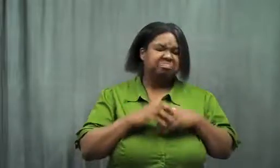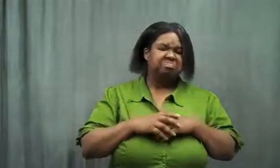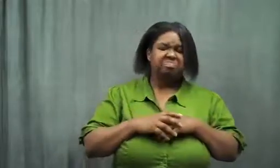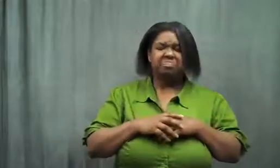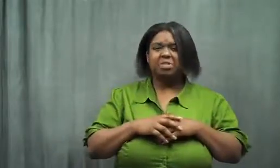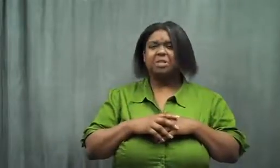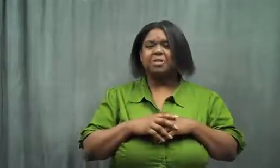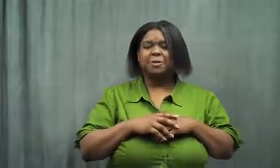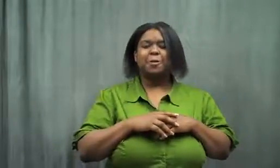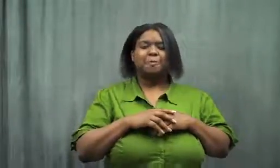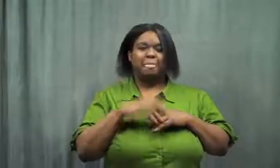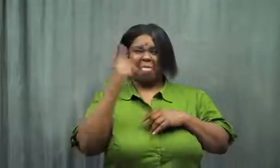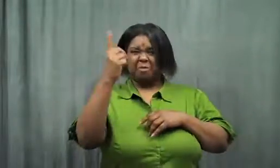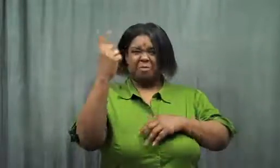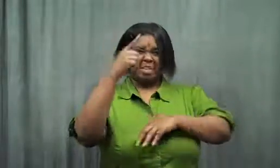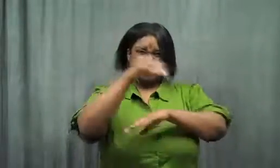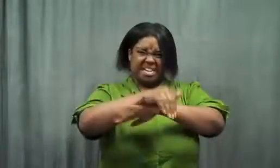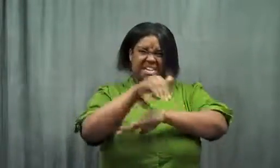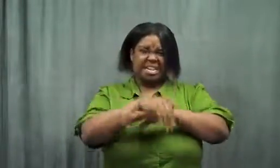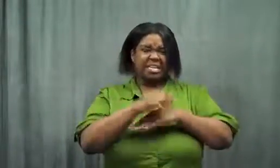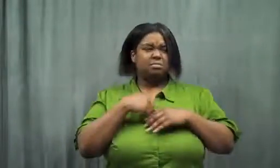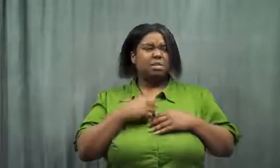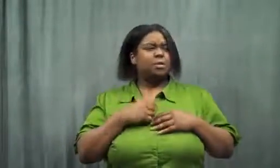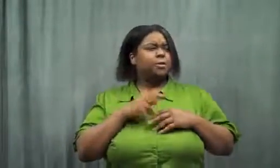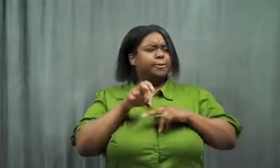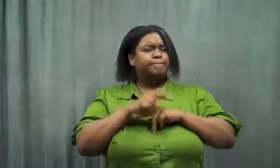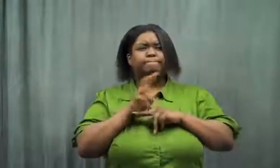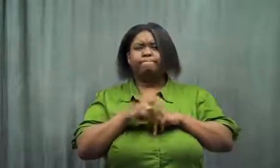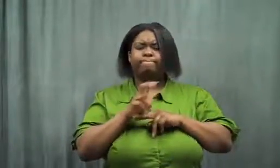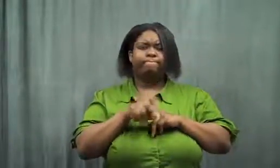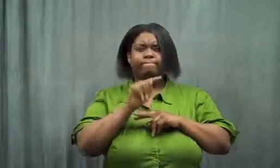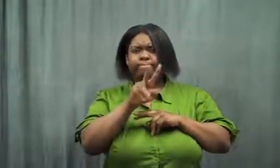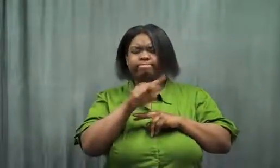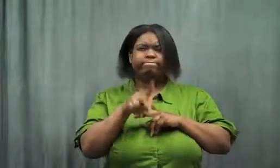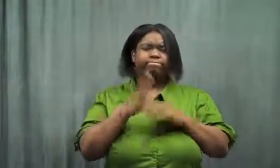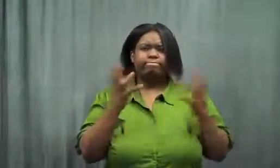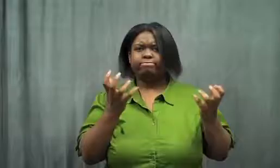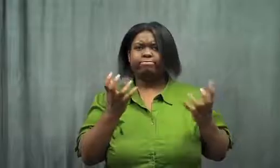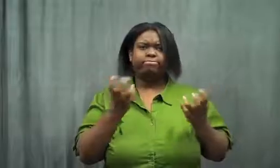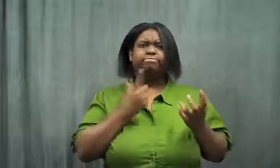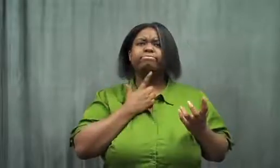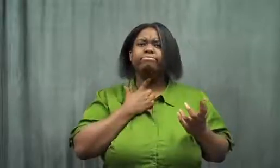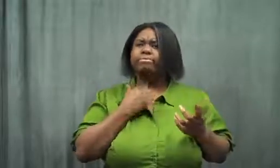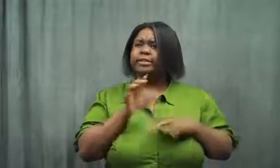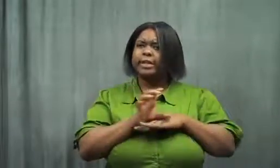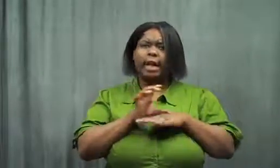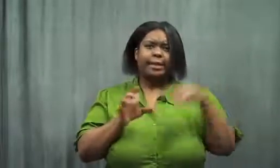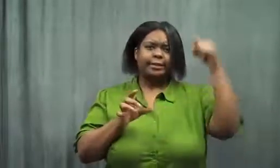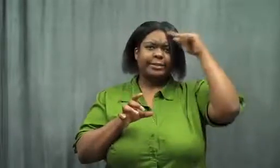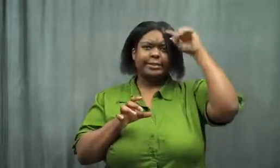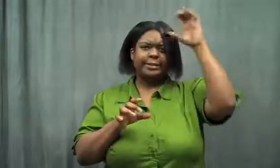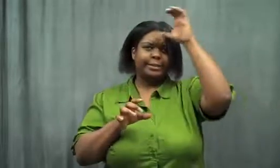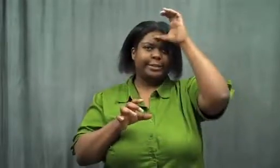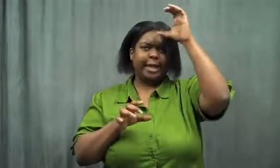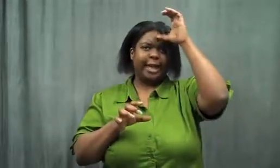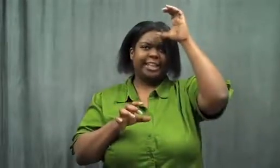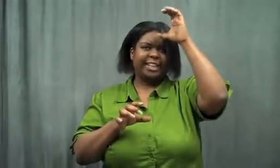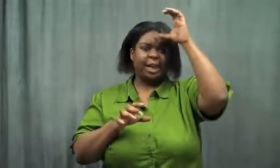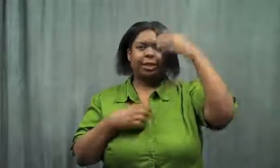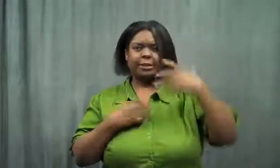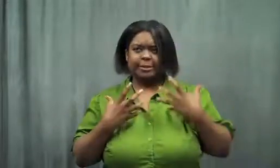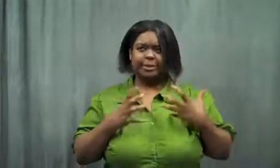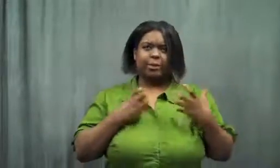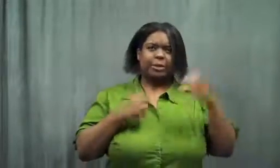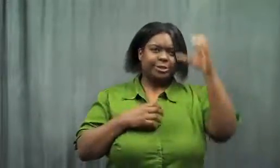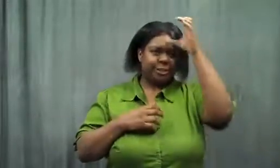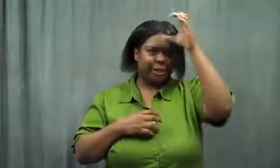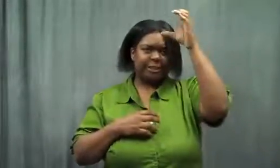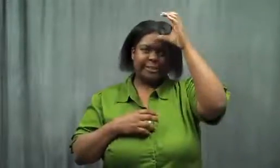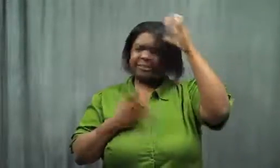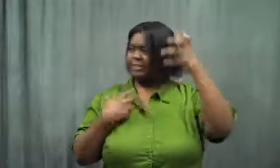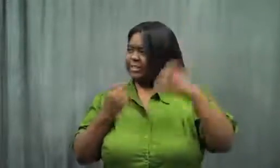One night, I was watching TV, and I had chocolate on the brain.